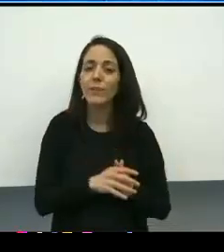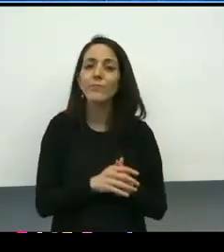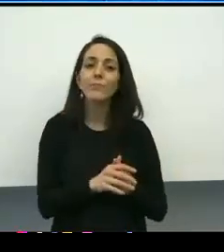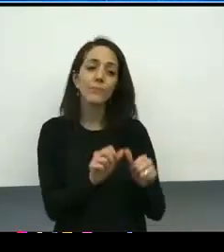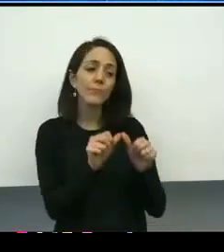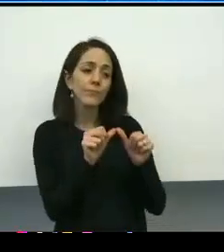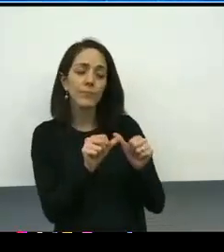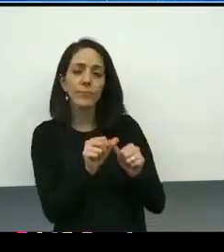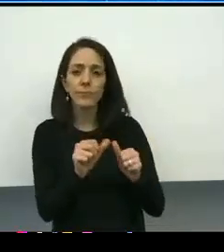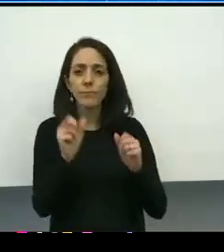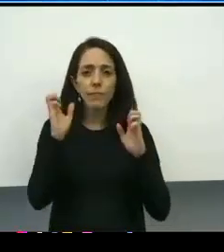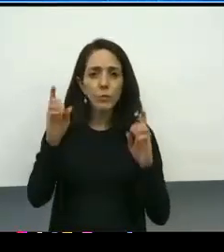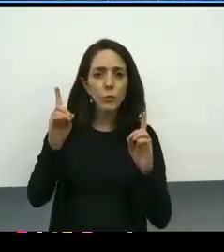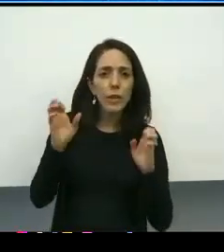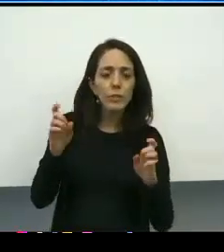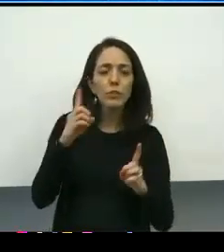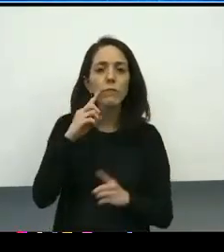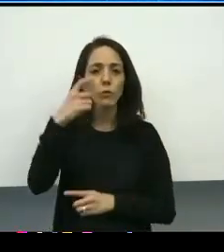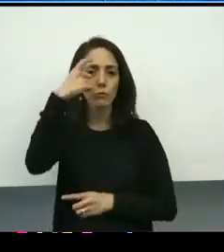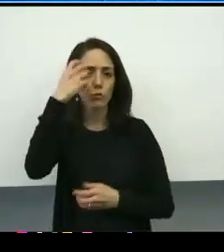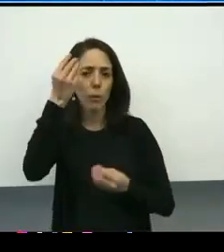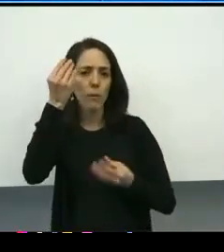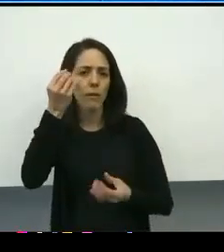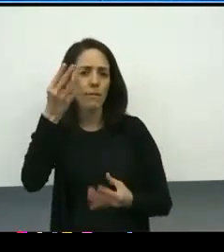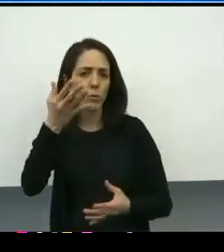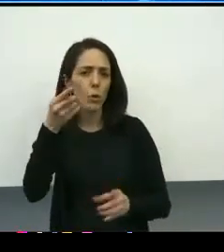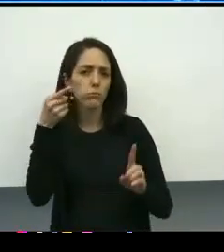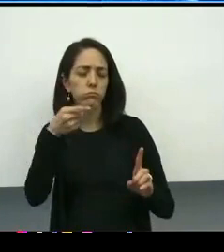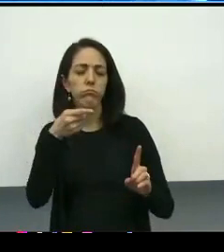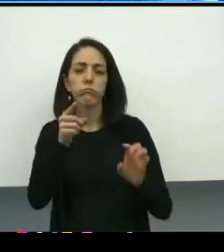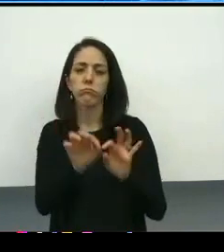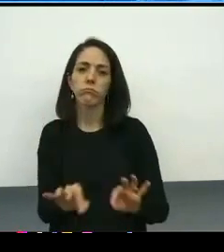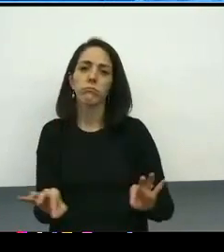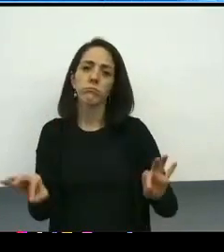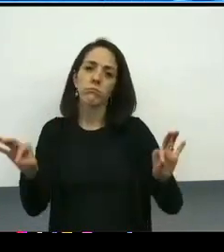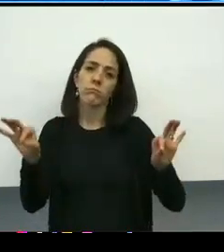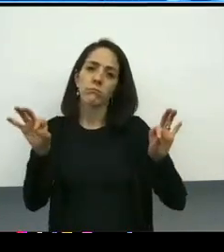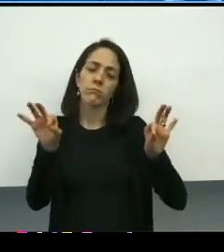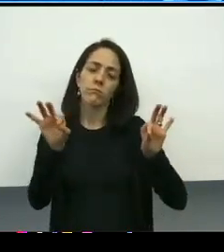on the trauma-informed framework is really critical. And it gets beyond just educating,